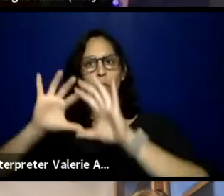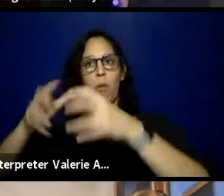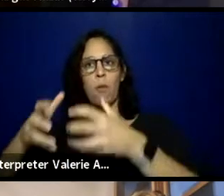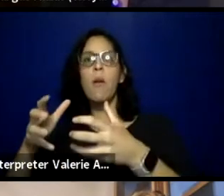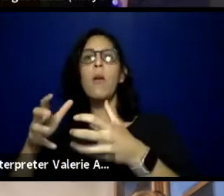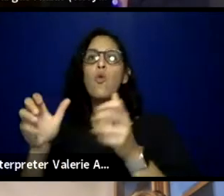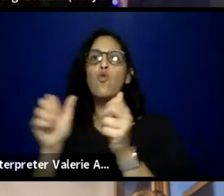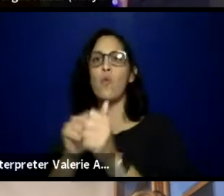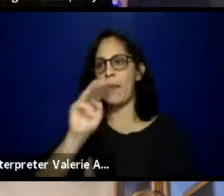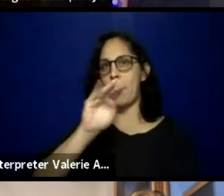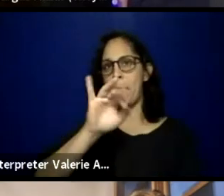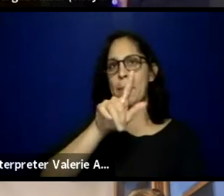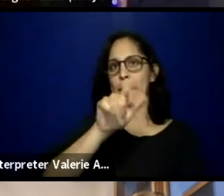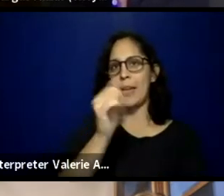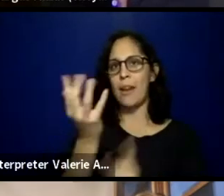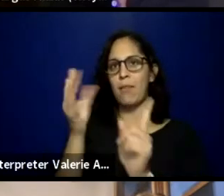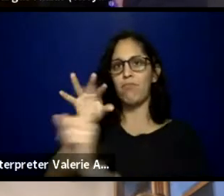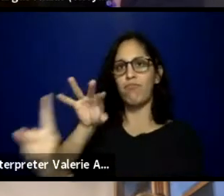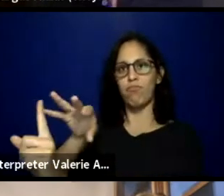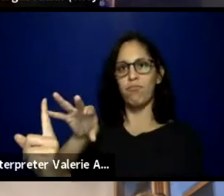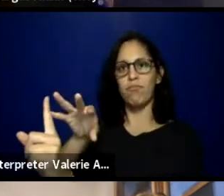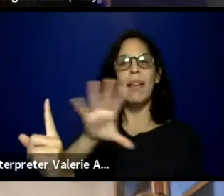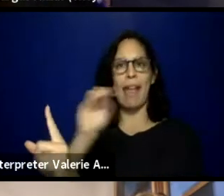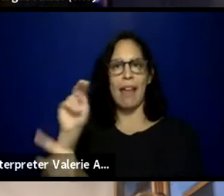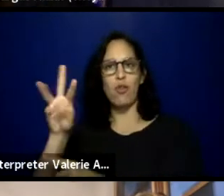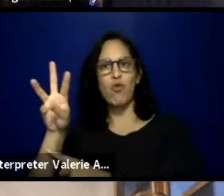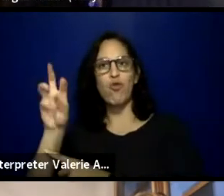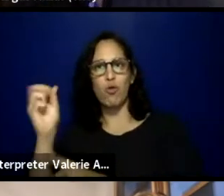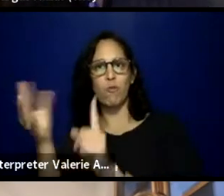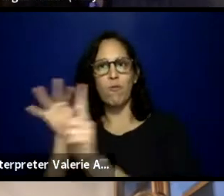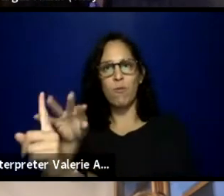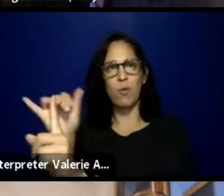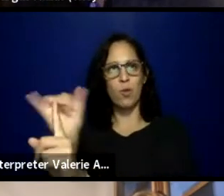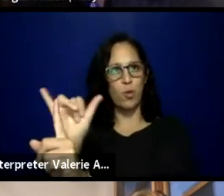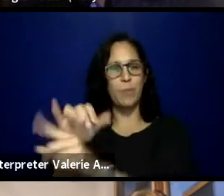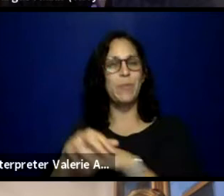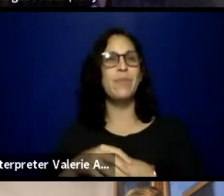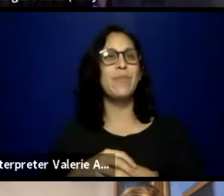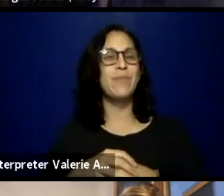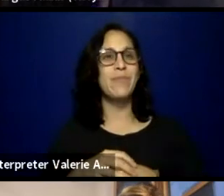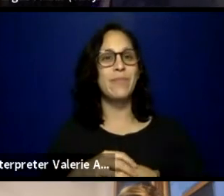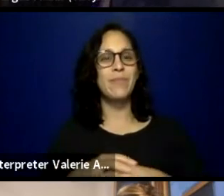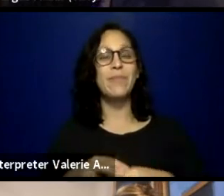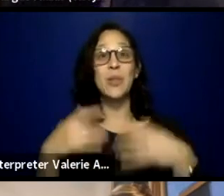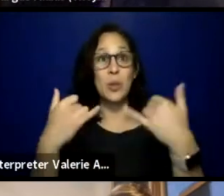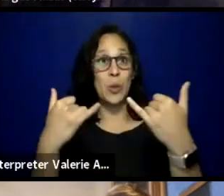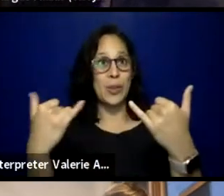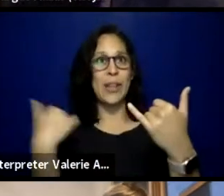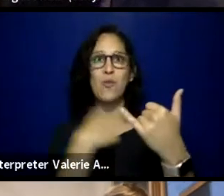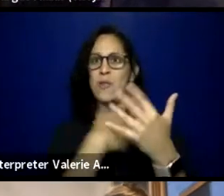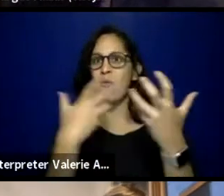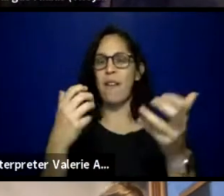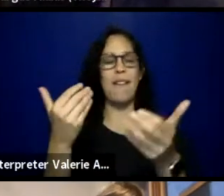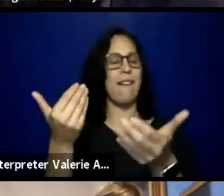Today, we're here to have a really enriching conversation. The title of today's conversation